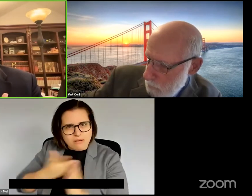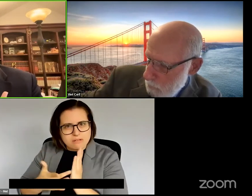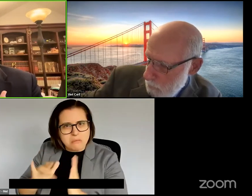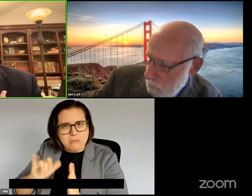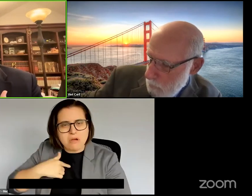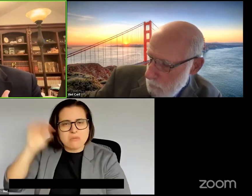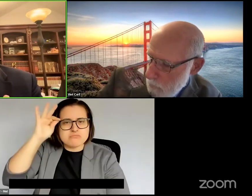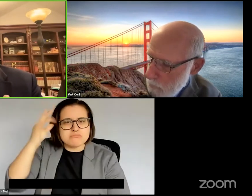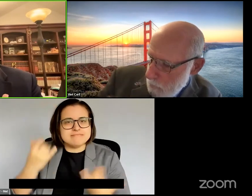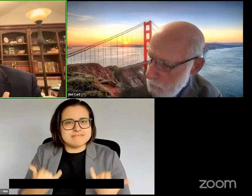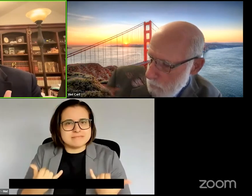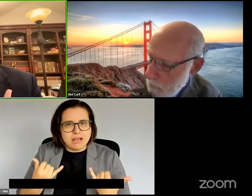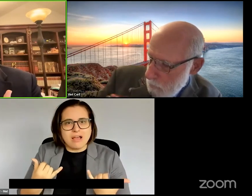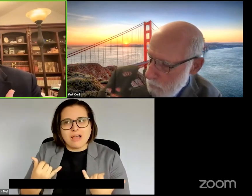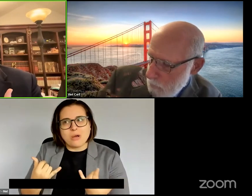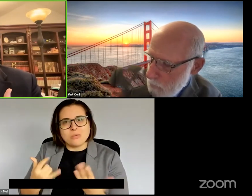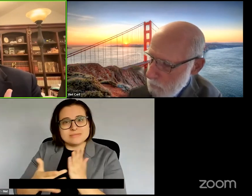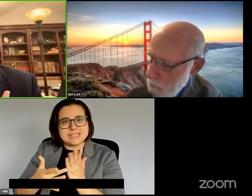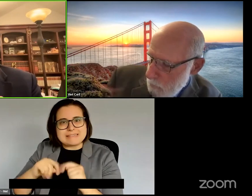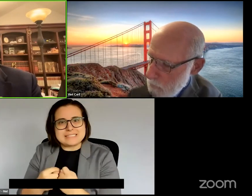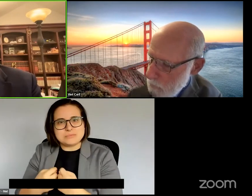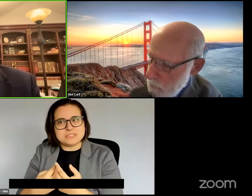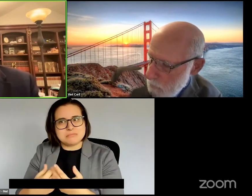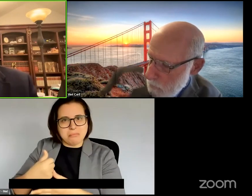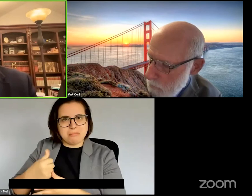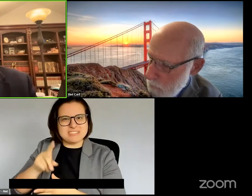they're actually at the forefront and doing some of the best research on how to make things